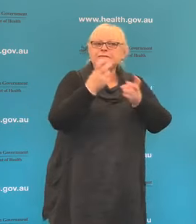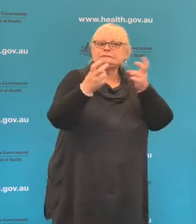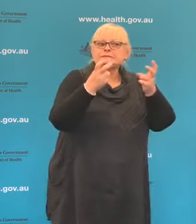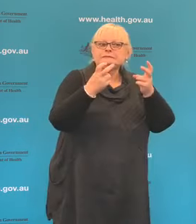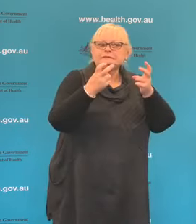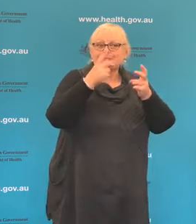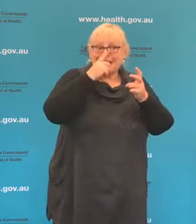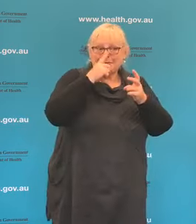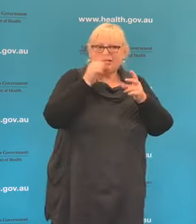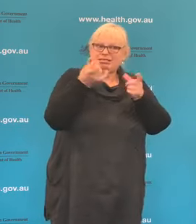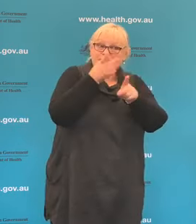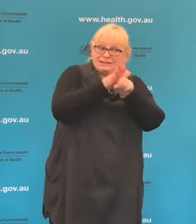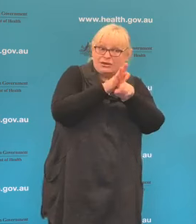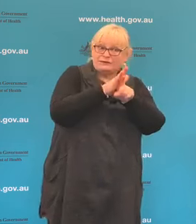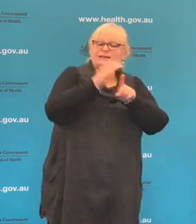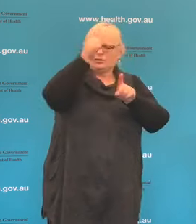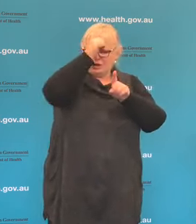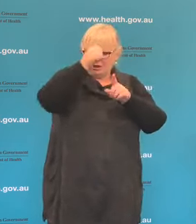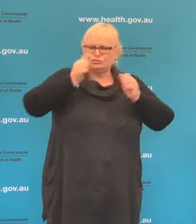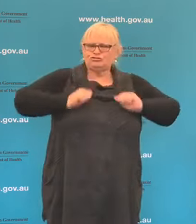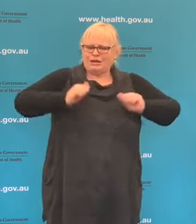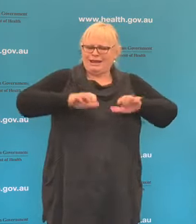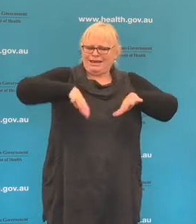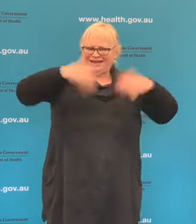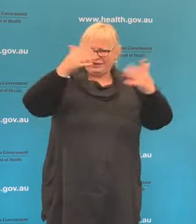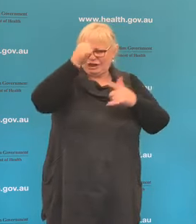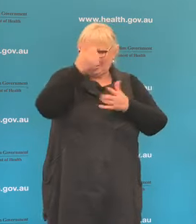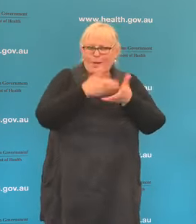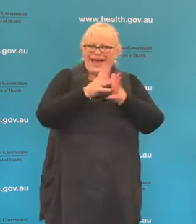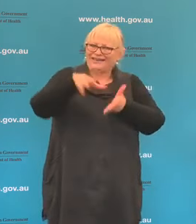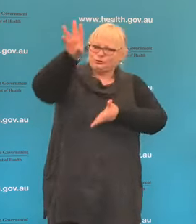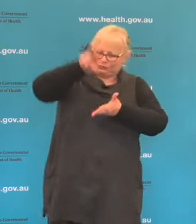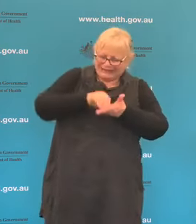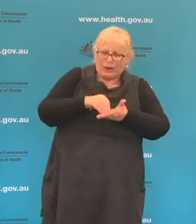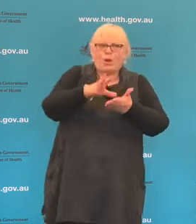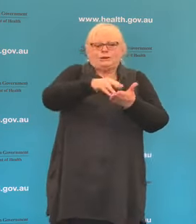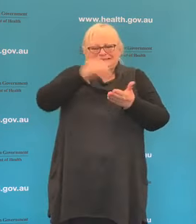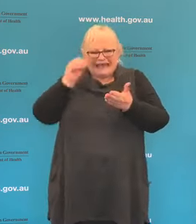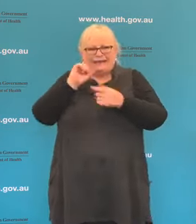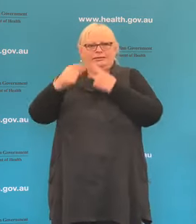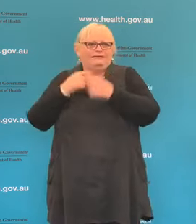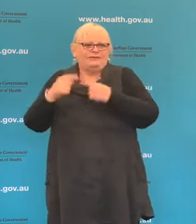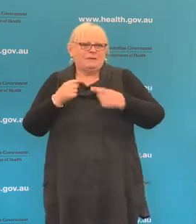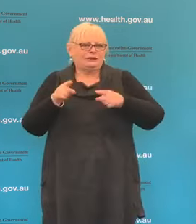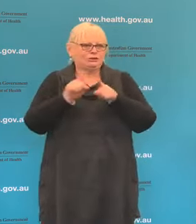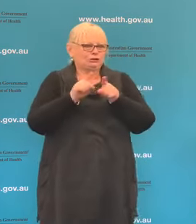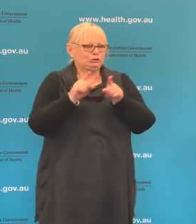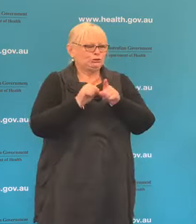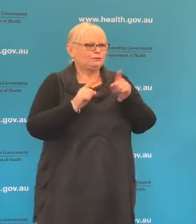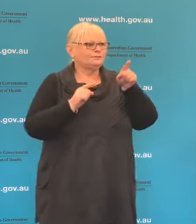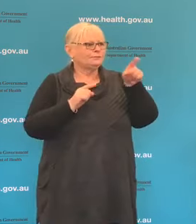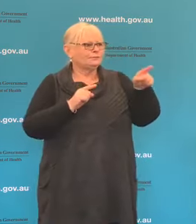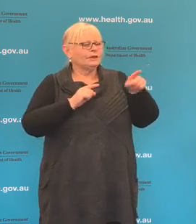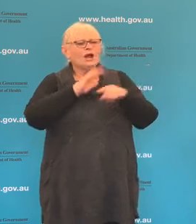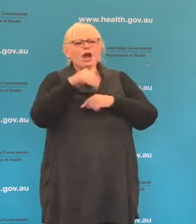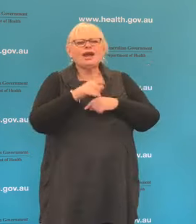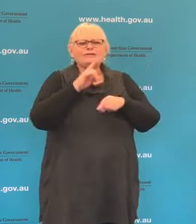territories are trained on how to use the app and how to use it appropriately. What's the thinking behind the blood thinning drug,